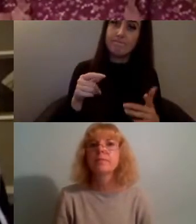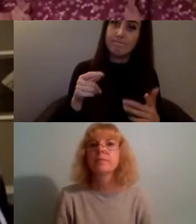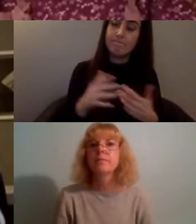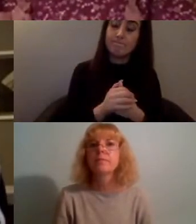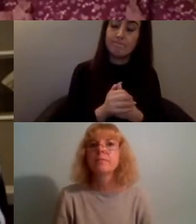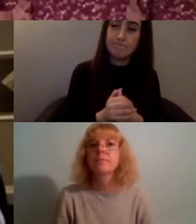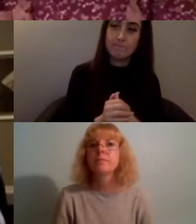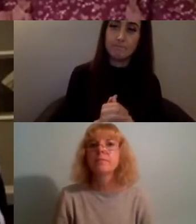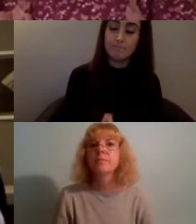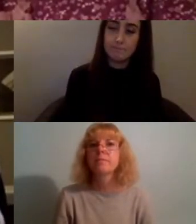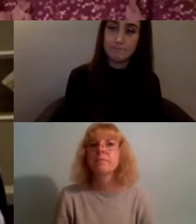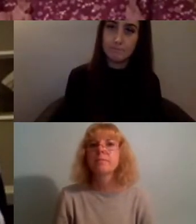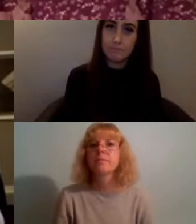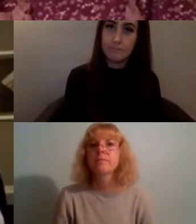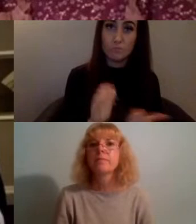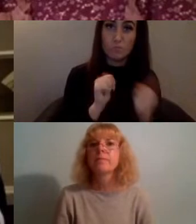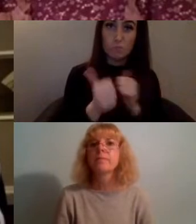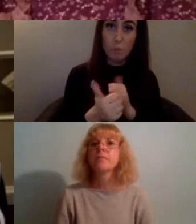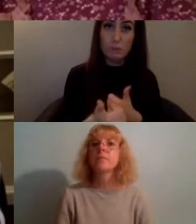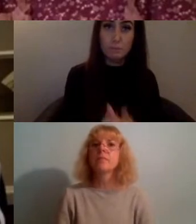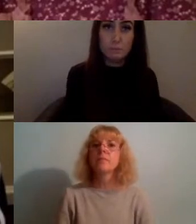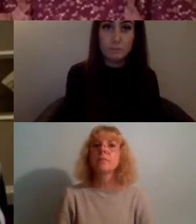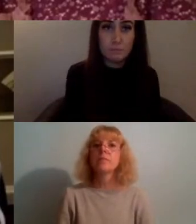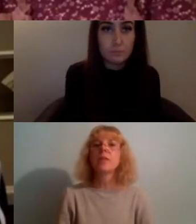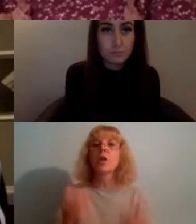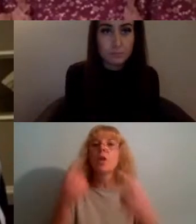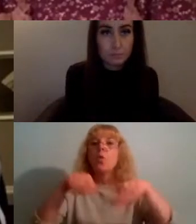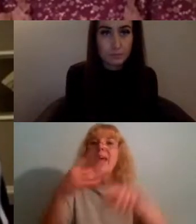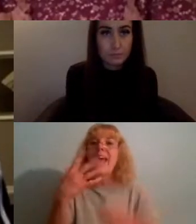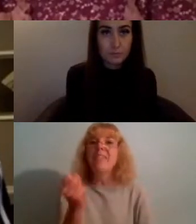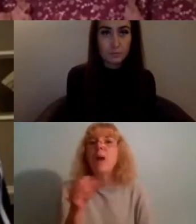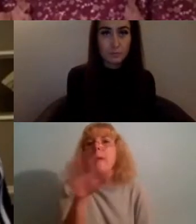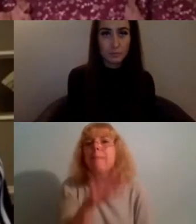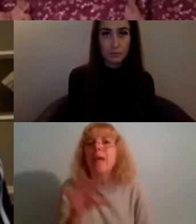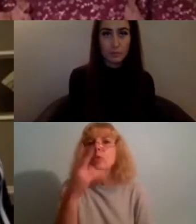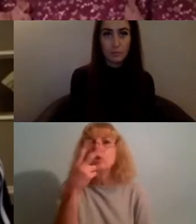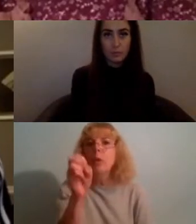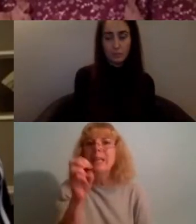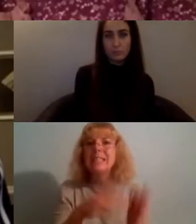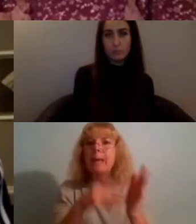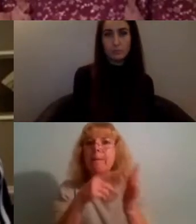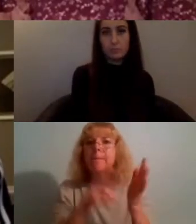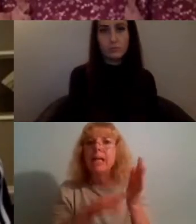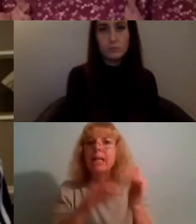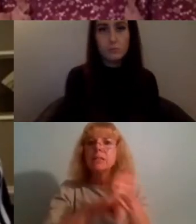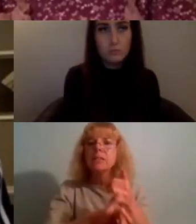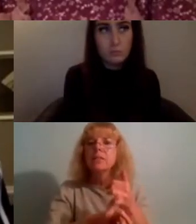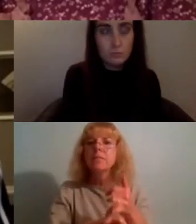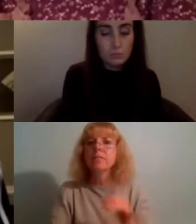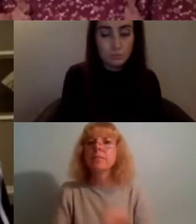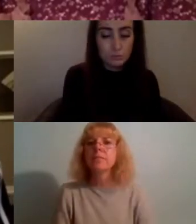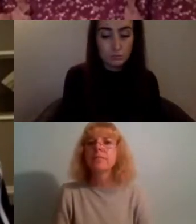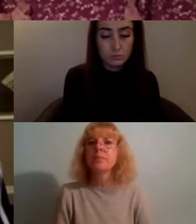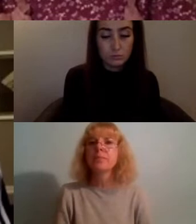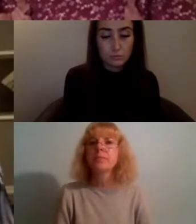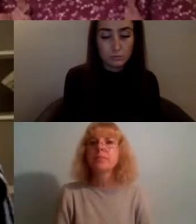and we've got about 20 minutes and we'll be taking questions from the audience